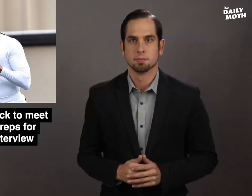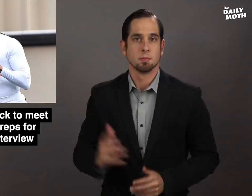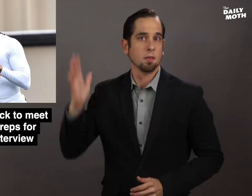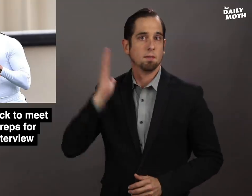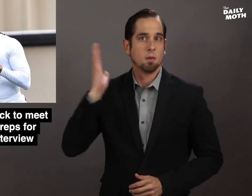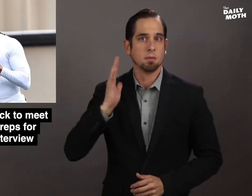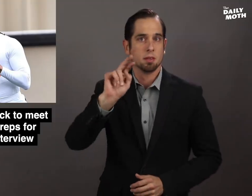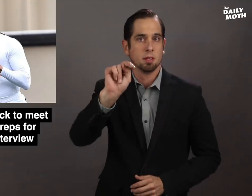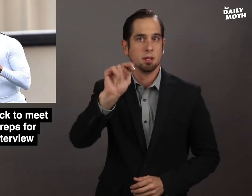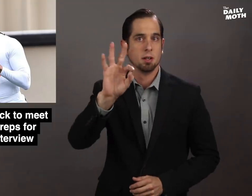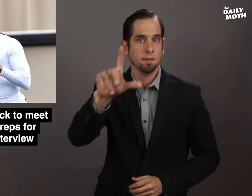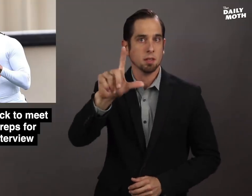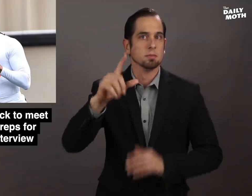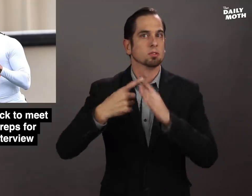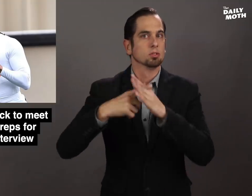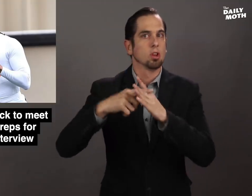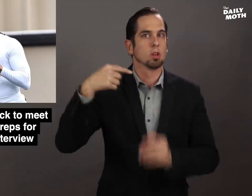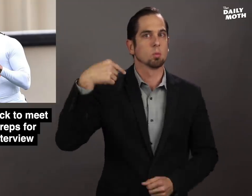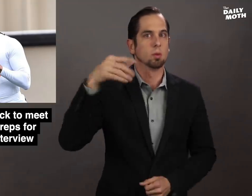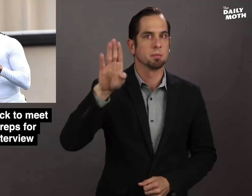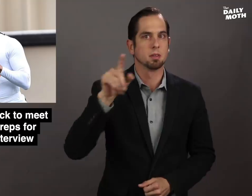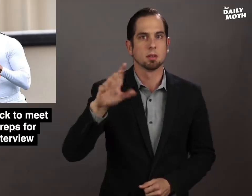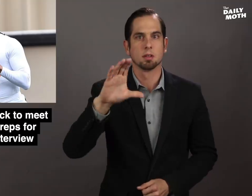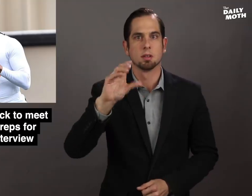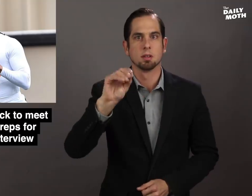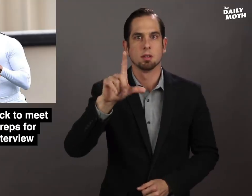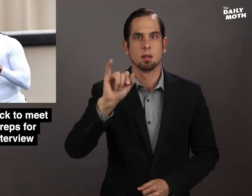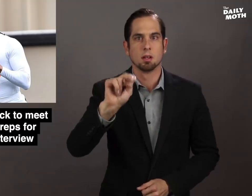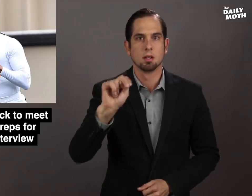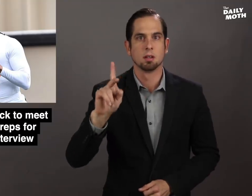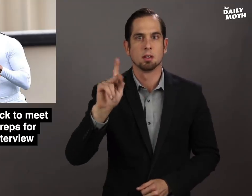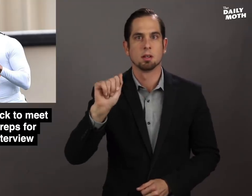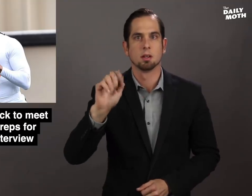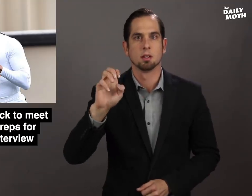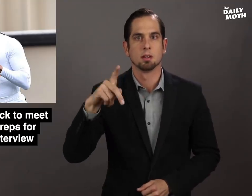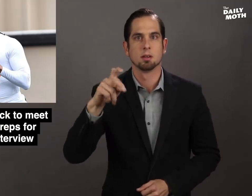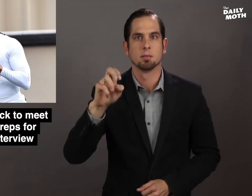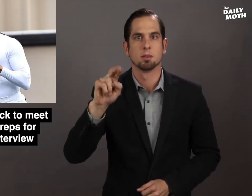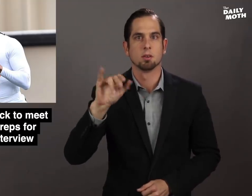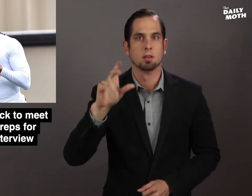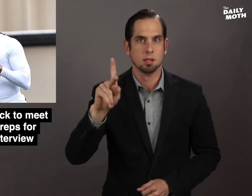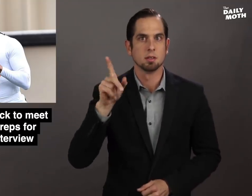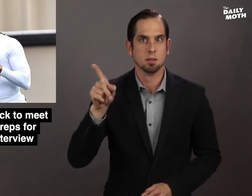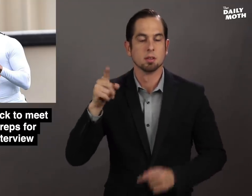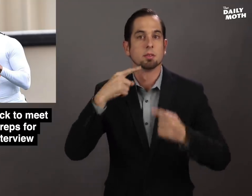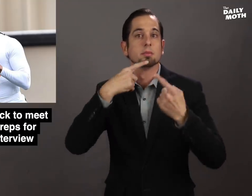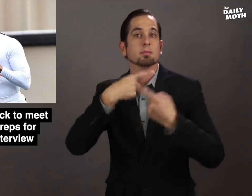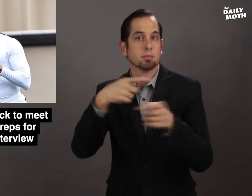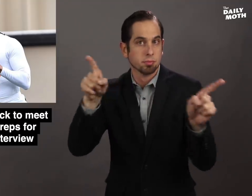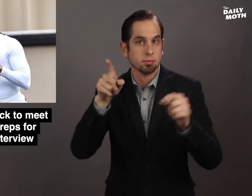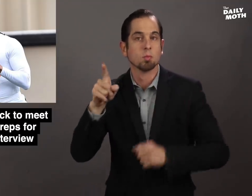Former NFL staring quarterback Colin Kaepernick announced that